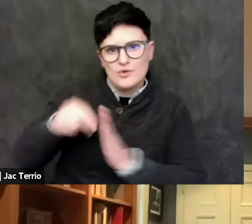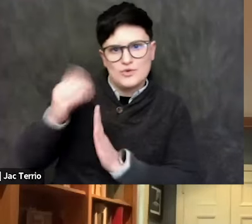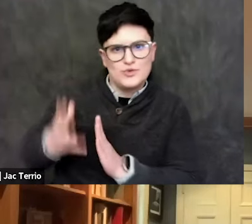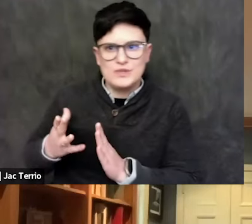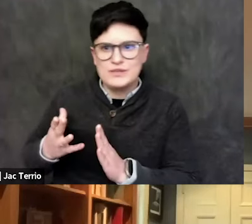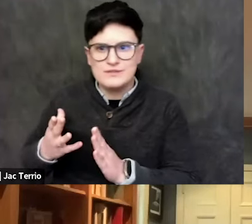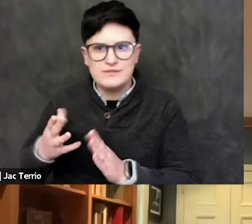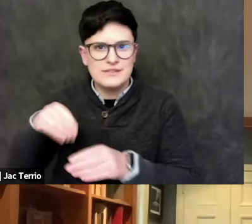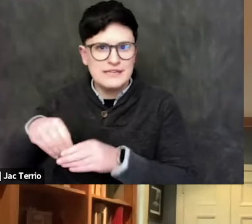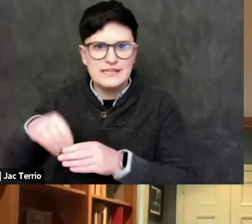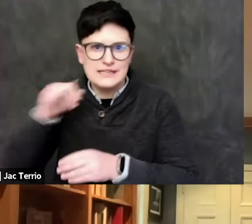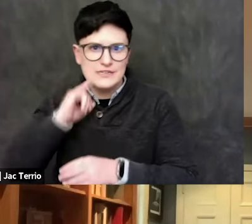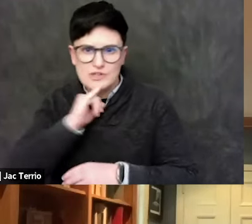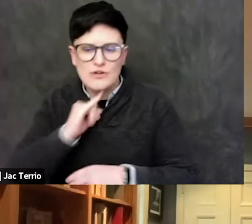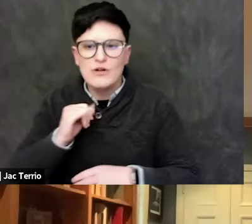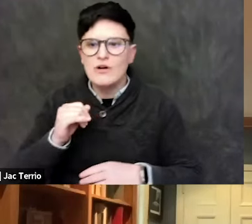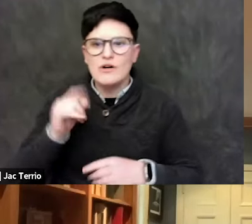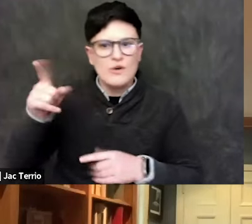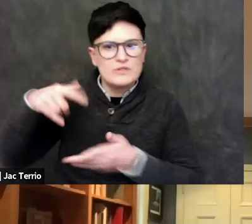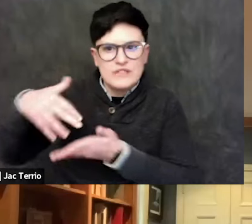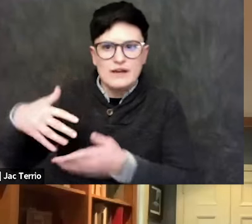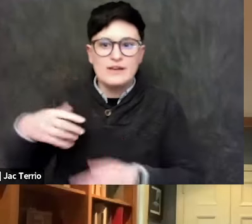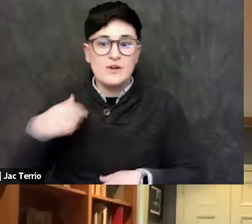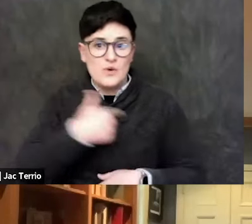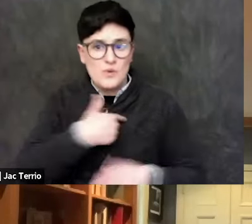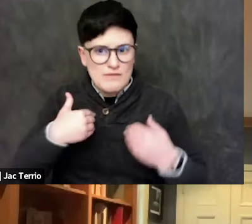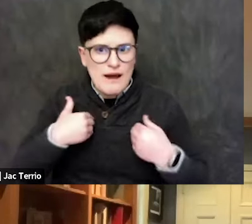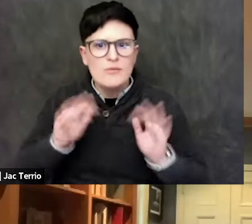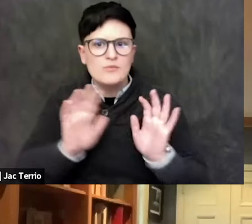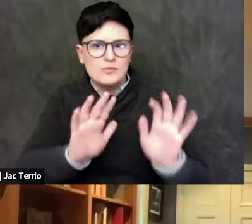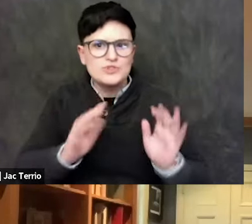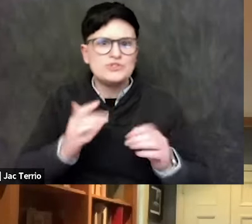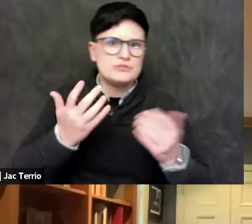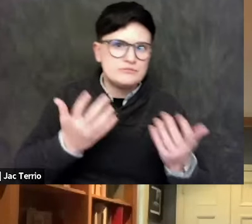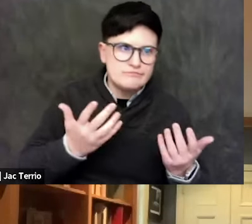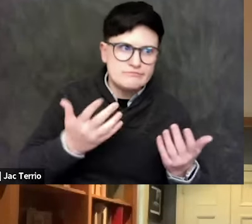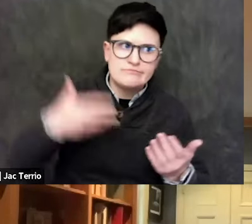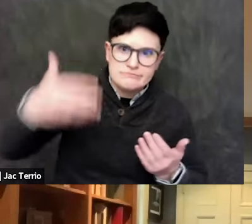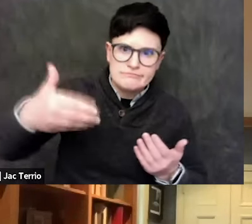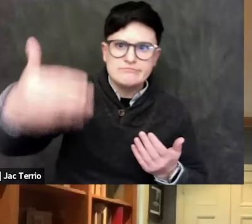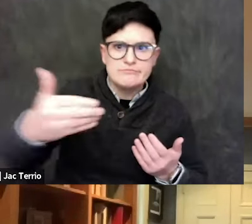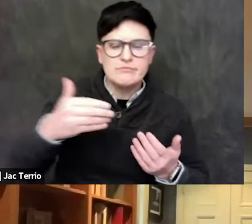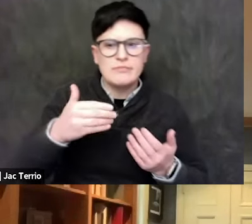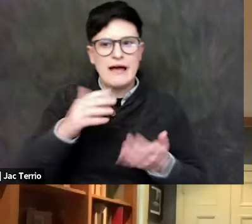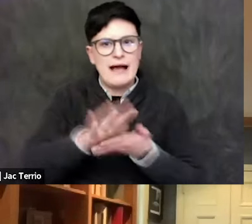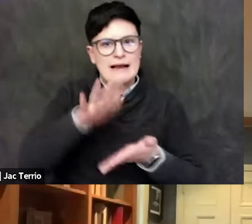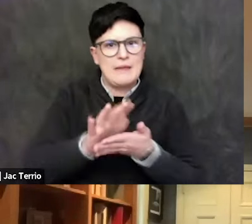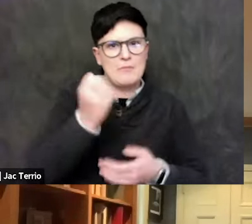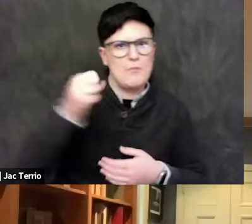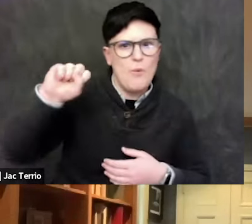to have academic boycotts of Israel because people were so upset with the variety